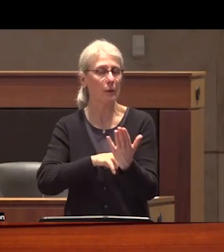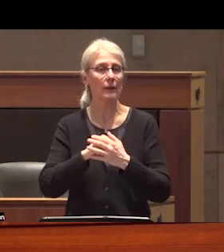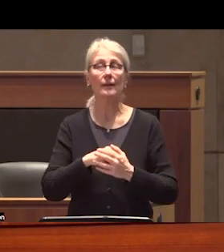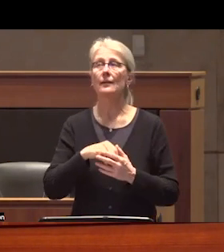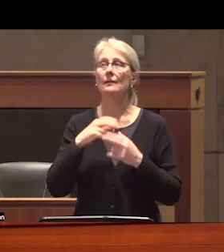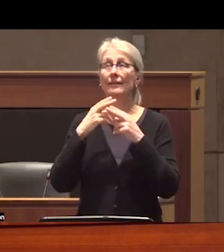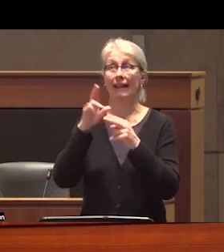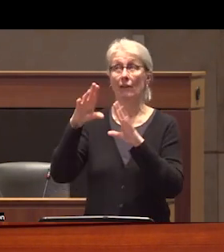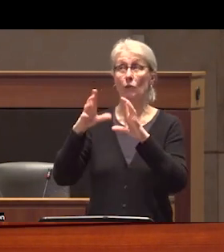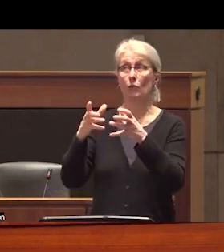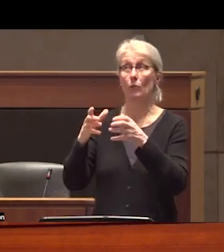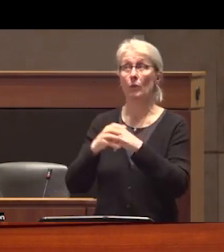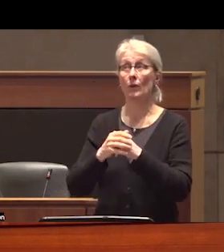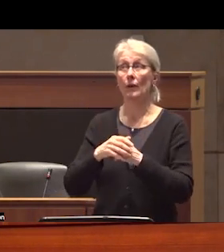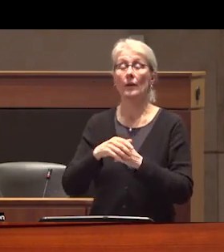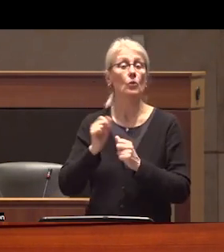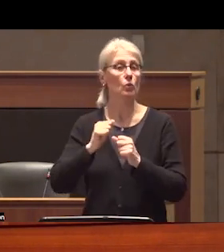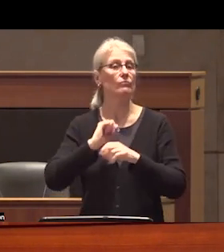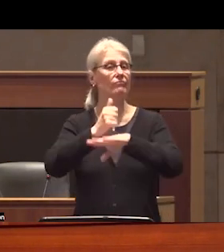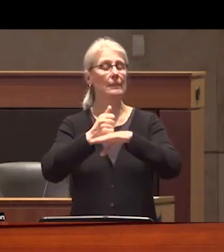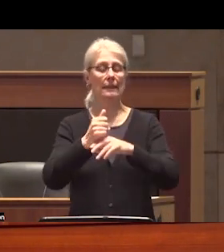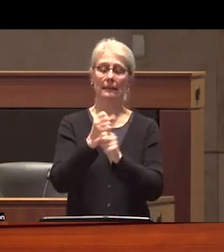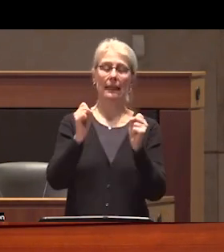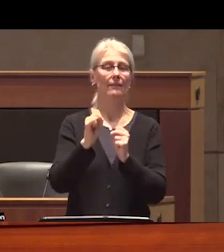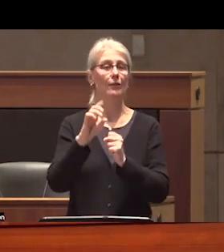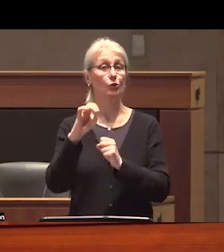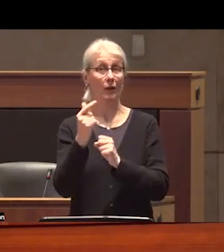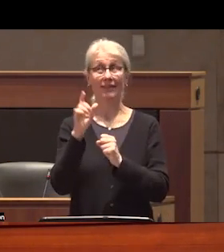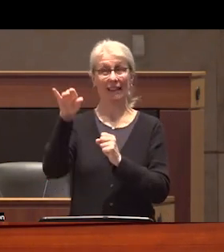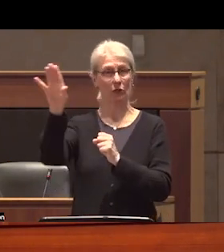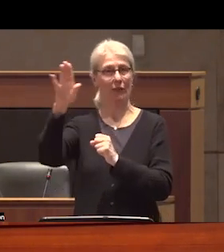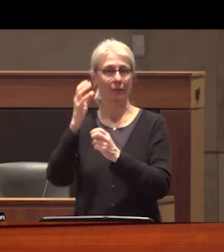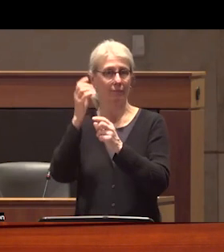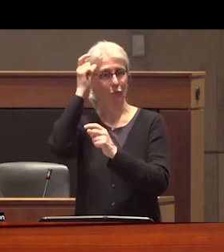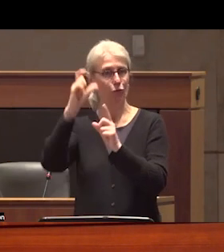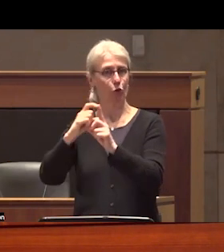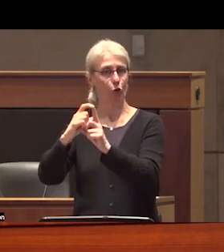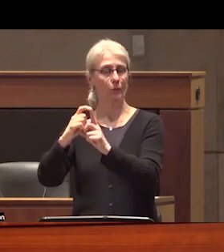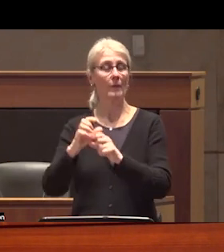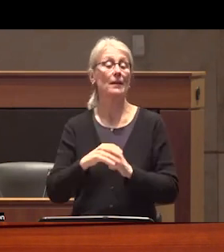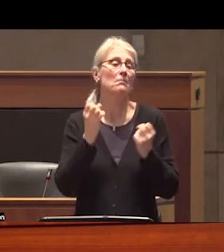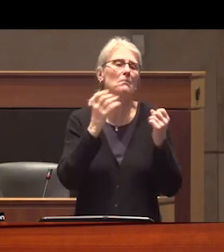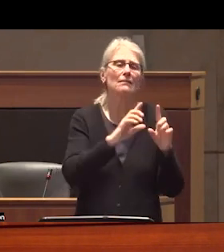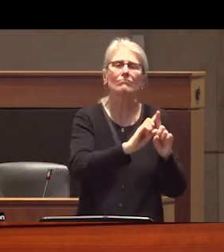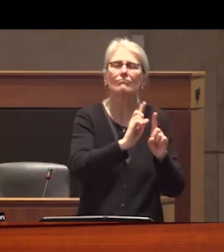entity that coined the term safe Supply and there are many many groups kind of discussing what safe